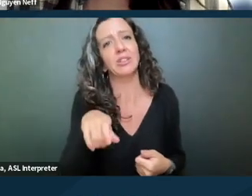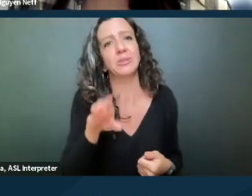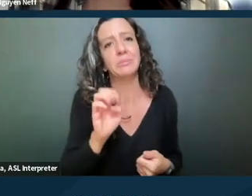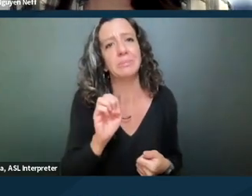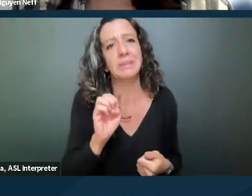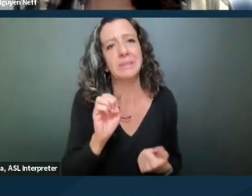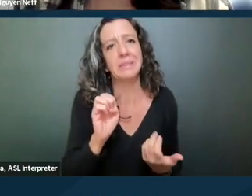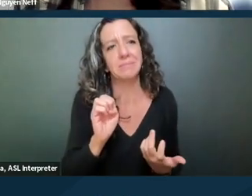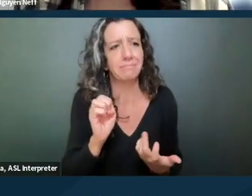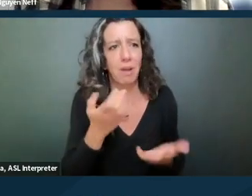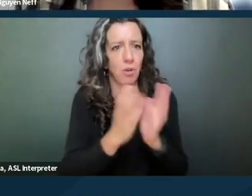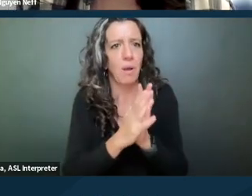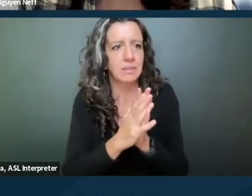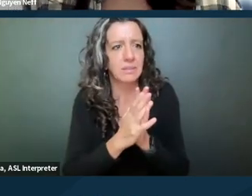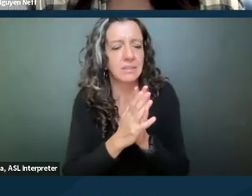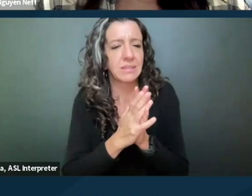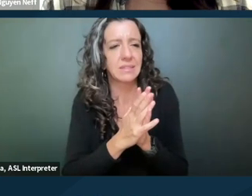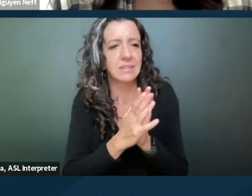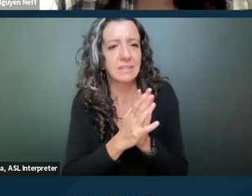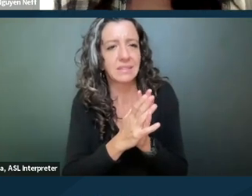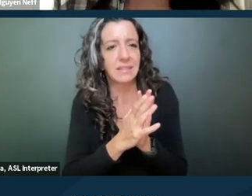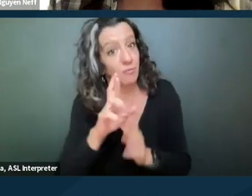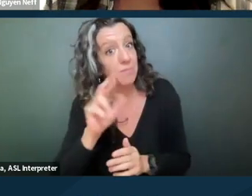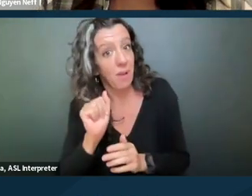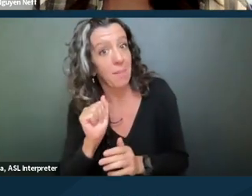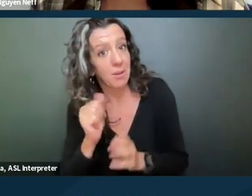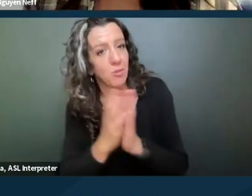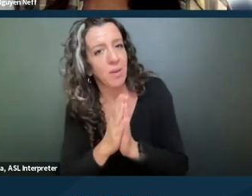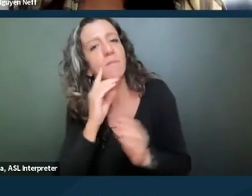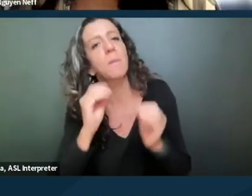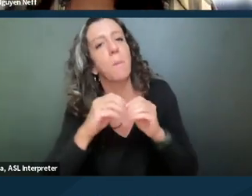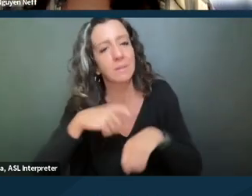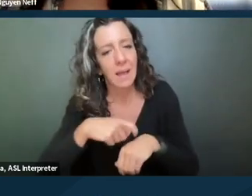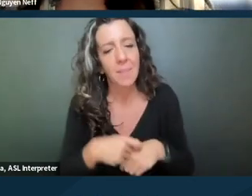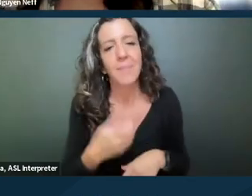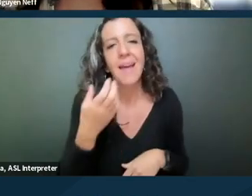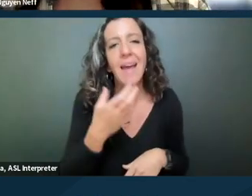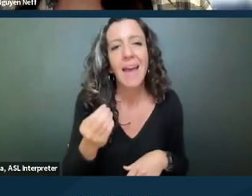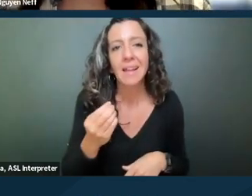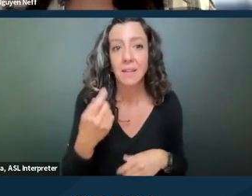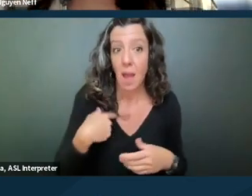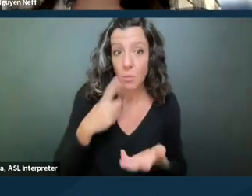a reasonable accommodation request for more time. And I would also argue that given the fact that it would be an obvious disability,